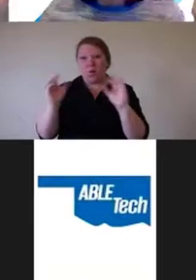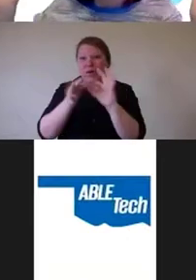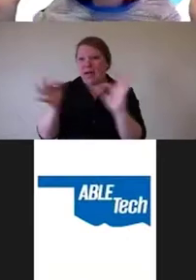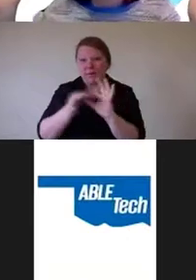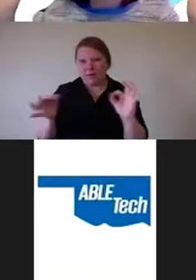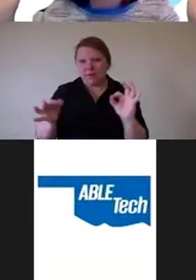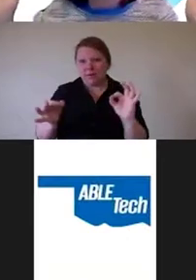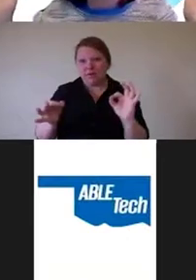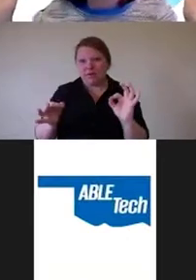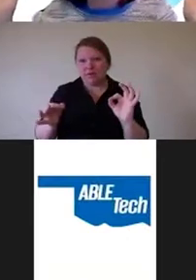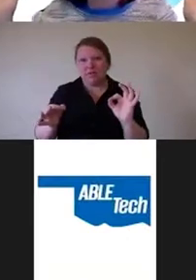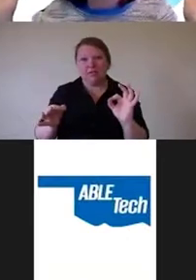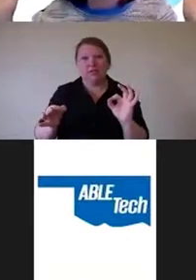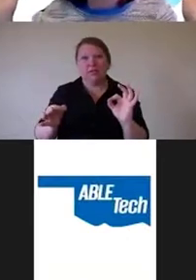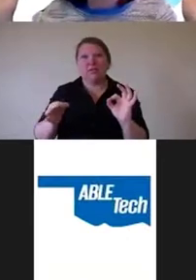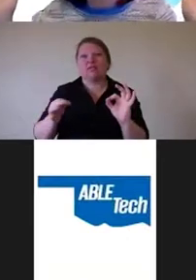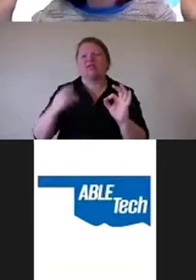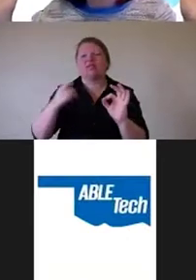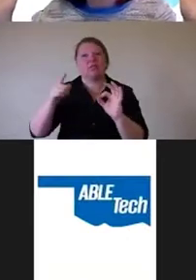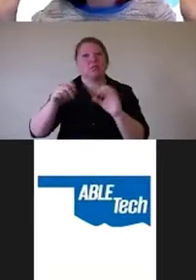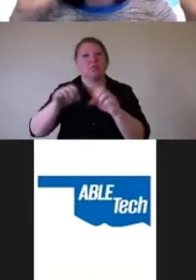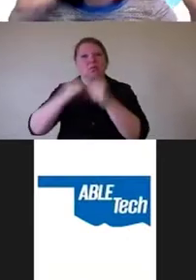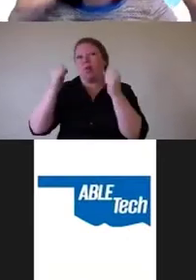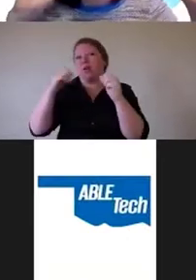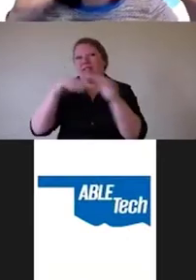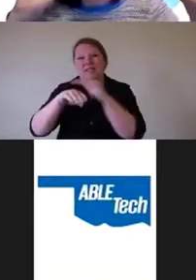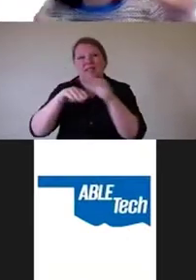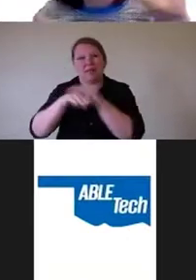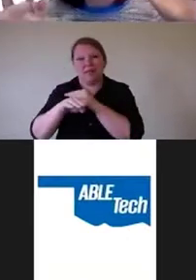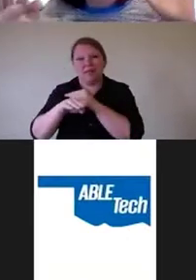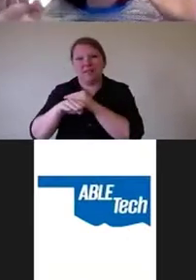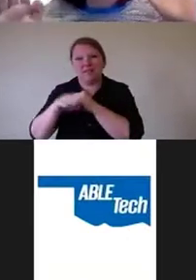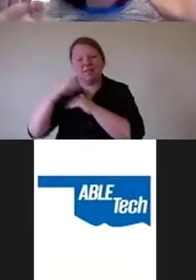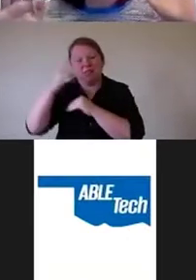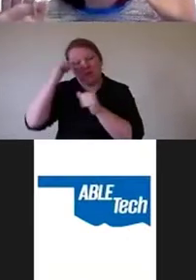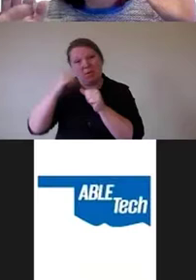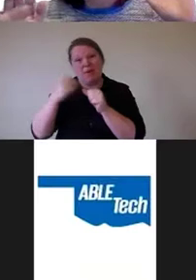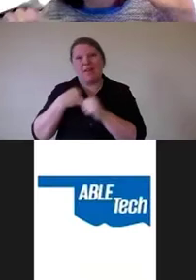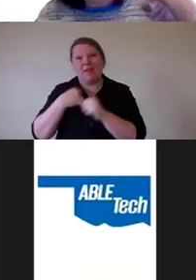you just broke your accessibility. Because remember, there's two parts to accessibility.